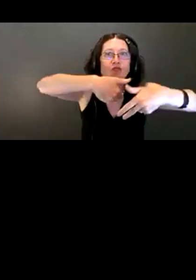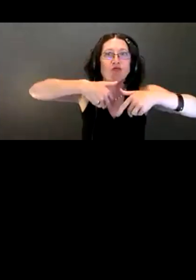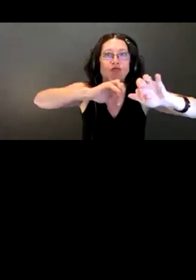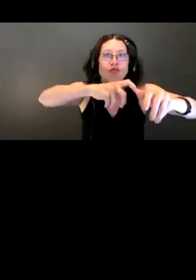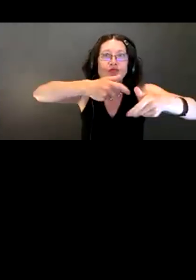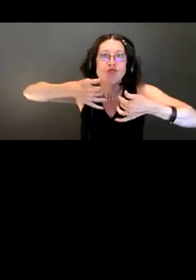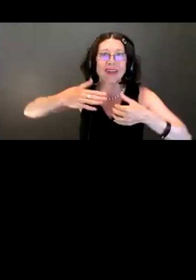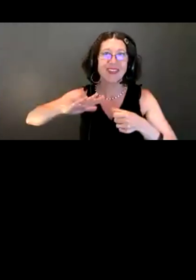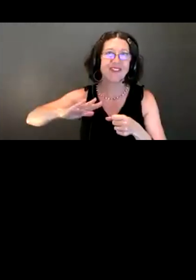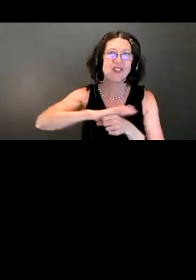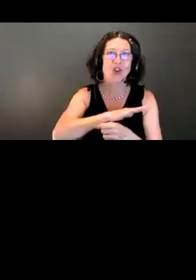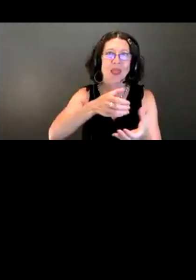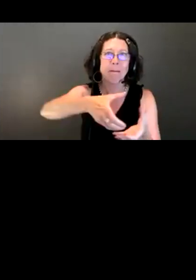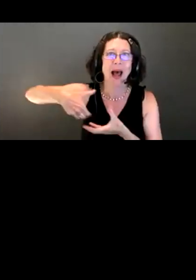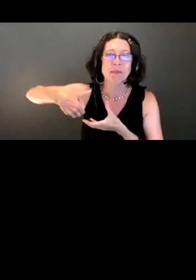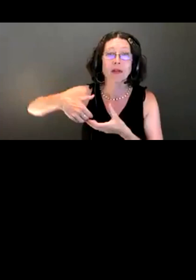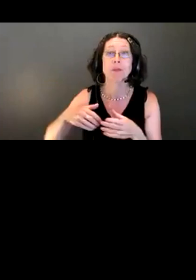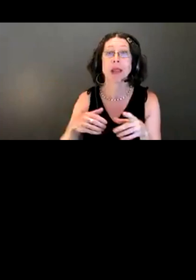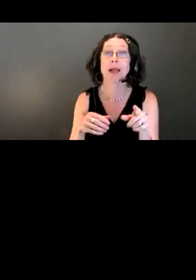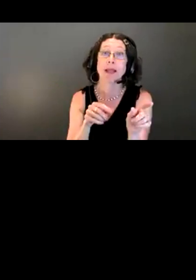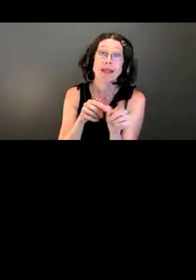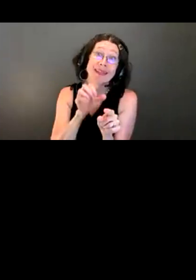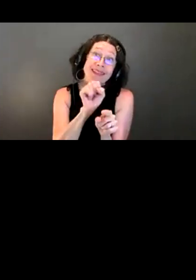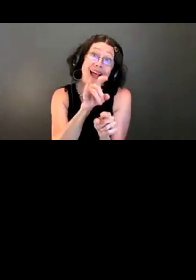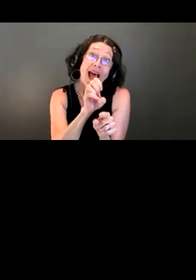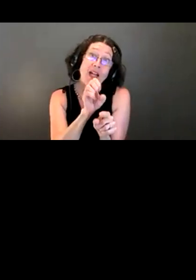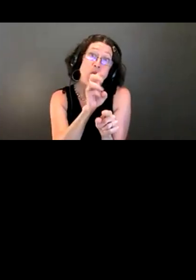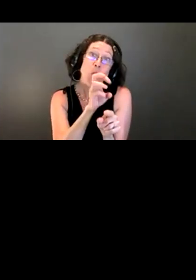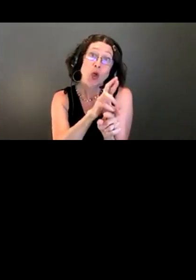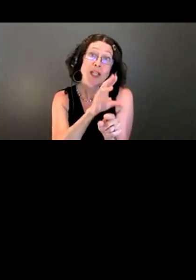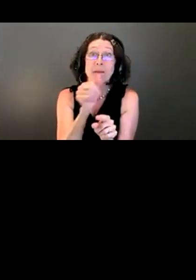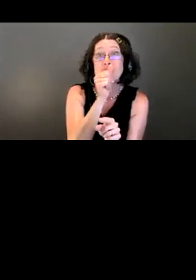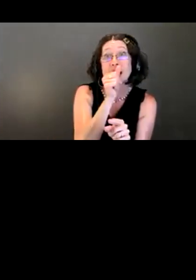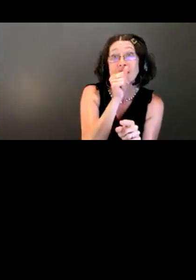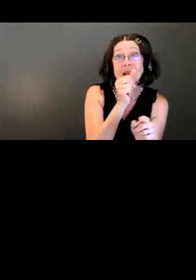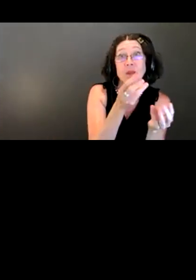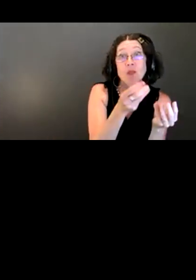Side sewers and private property sewers get old. If you don't maintain them, they can start to leak.